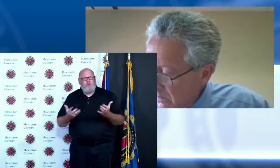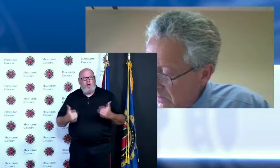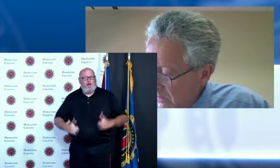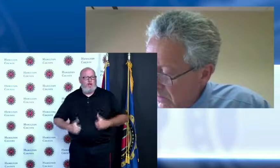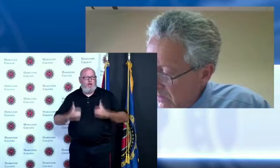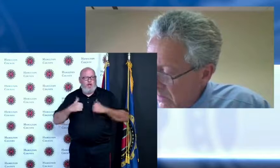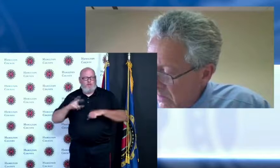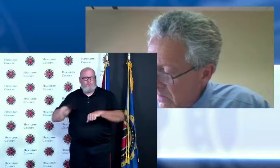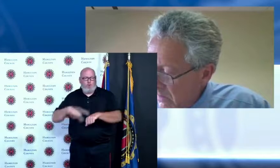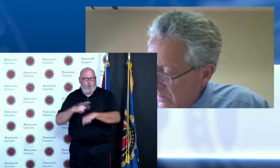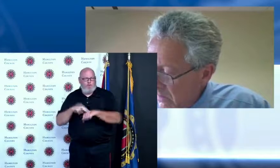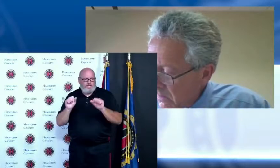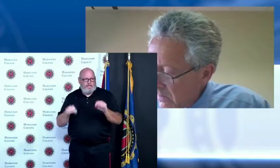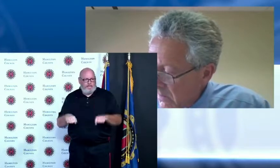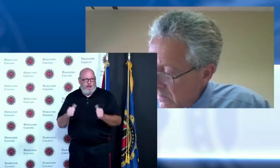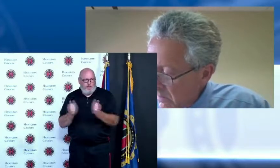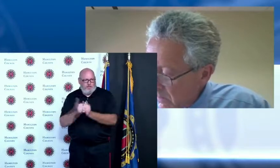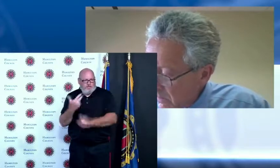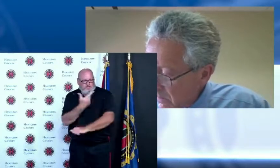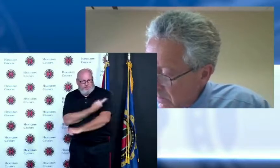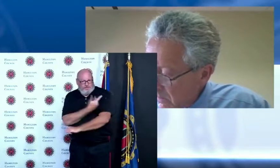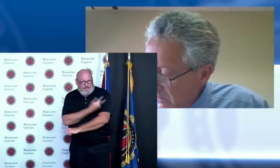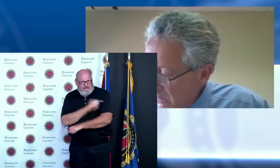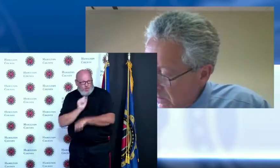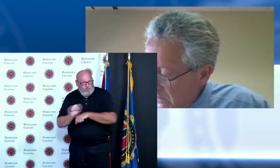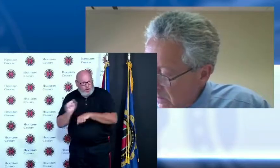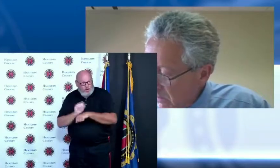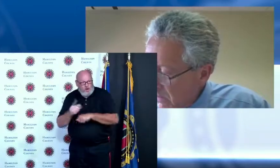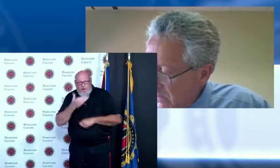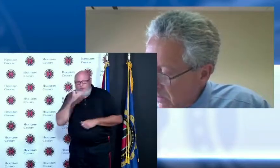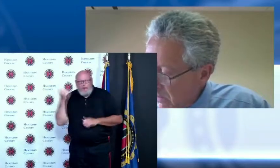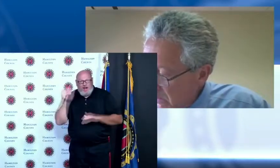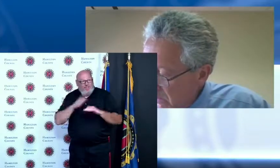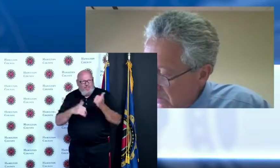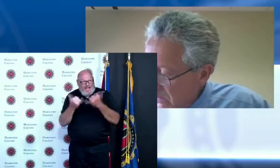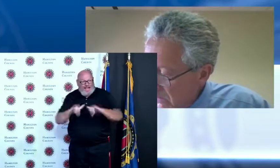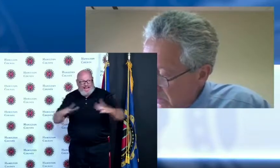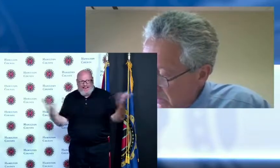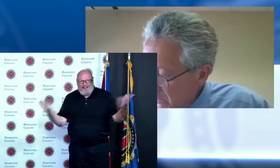a way that no other vaccine in the United States has ever worked and it's great news that after